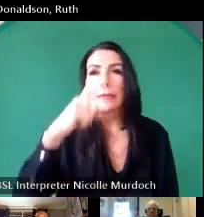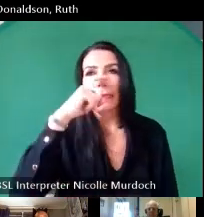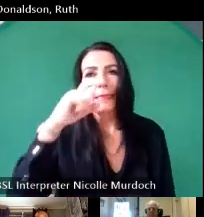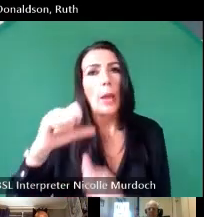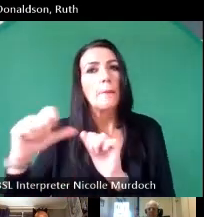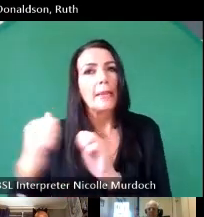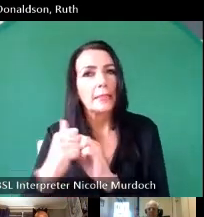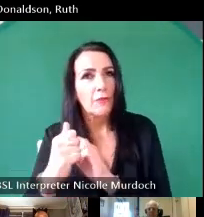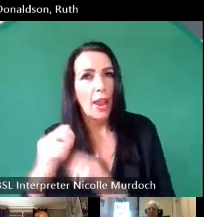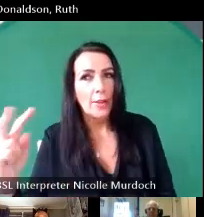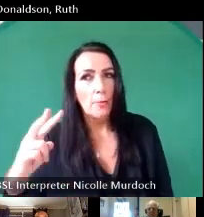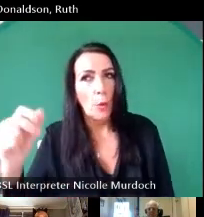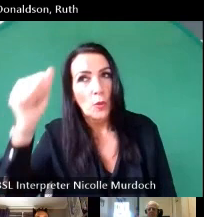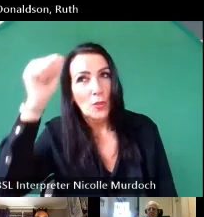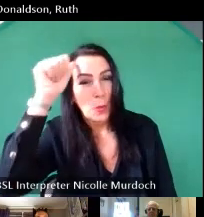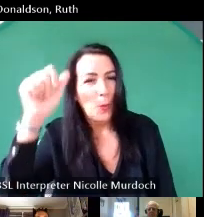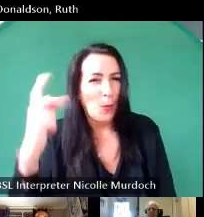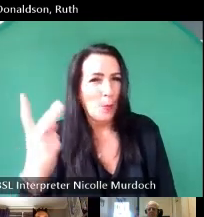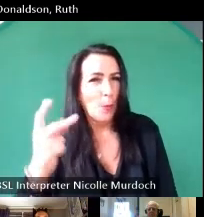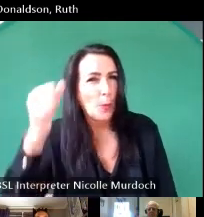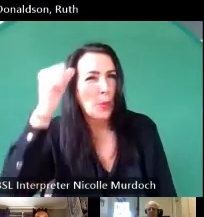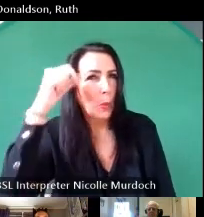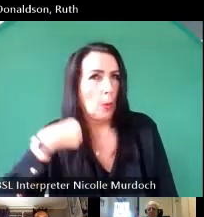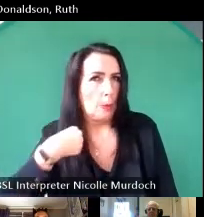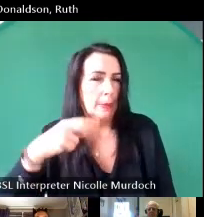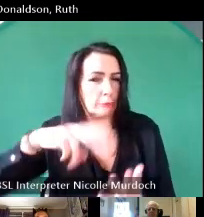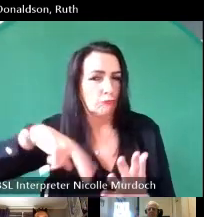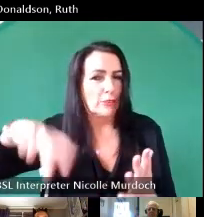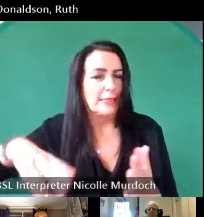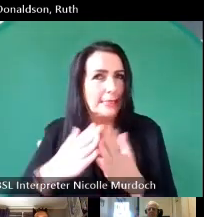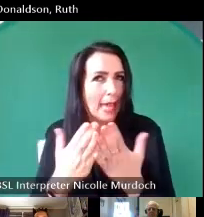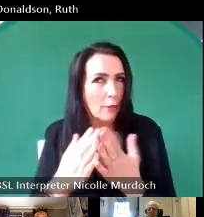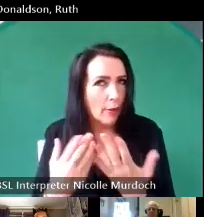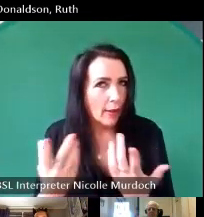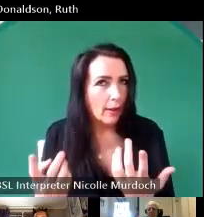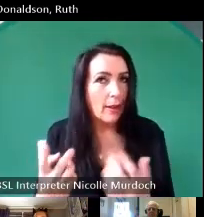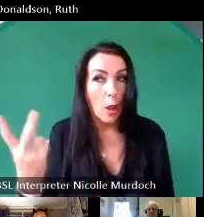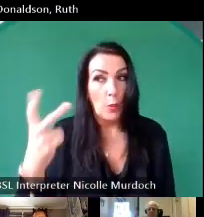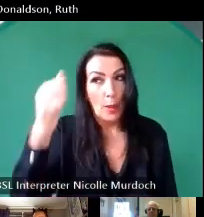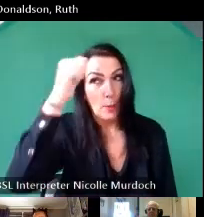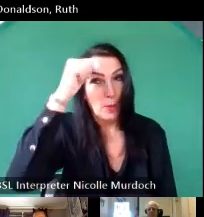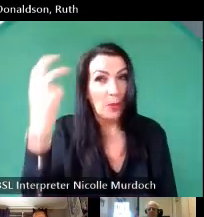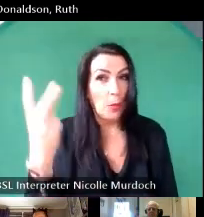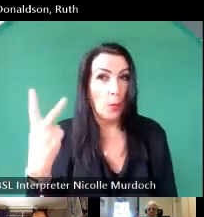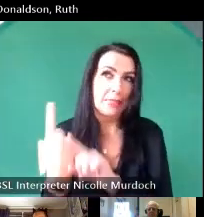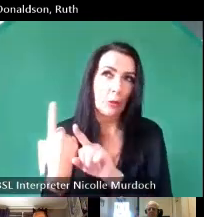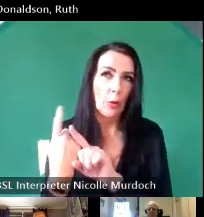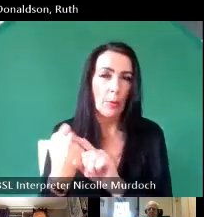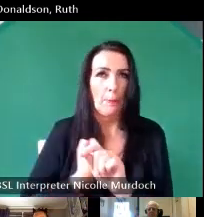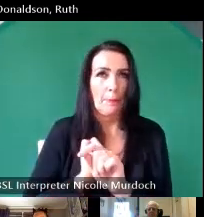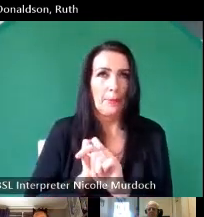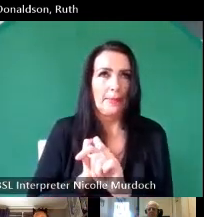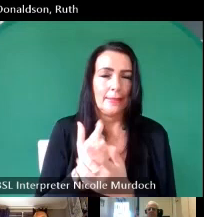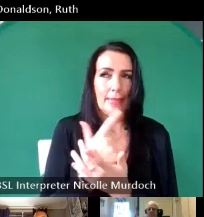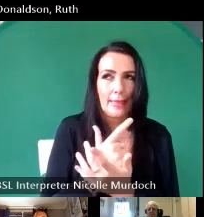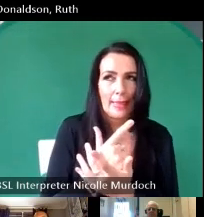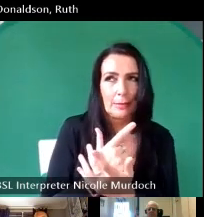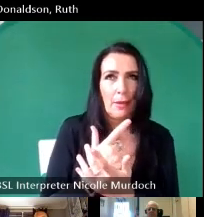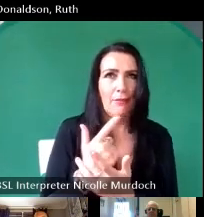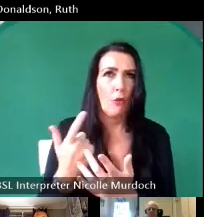friend Louise um so the both of them knew about it and they'd been talking about it for weeks before